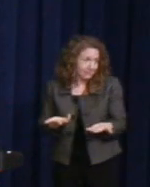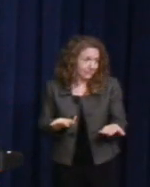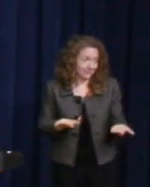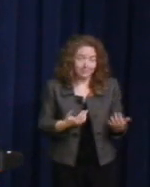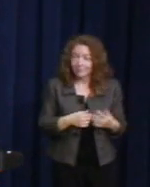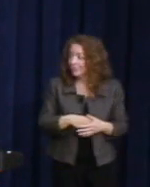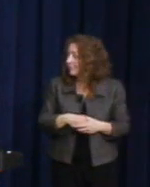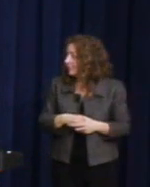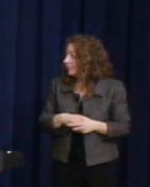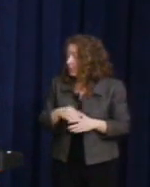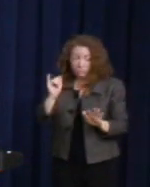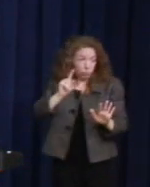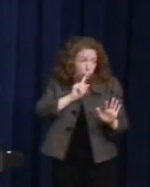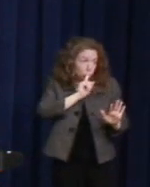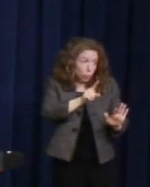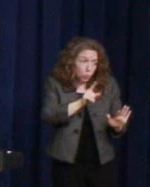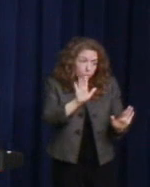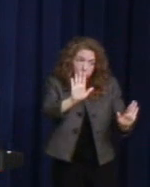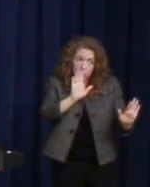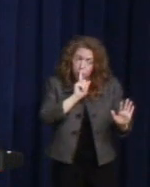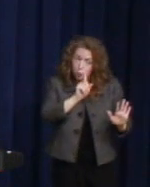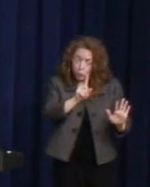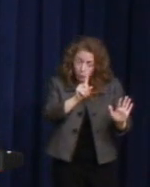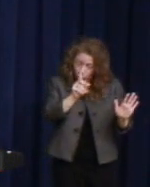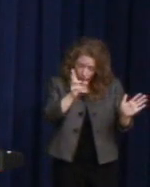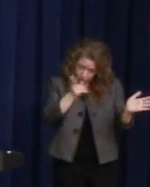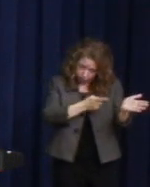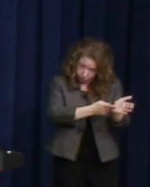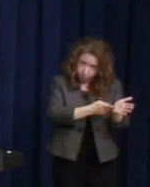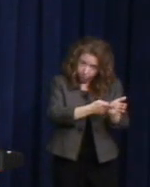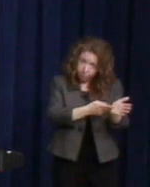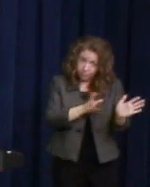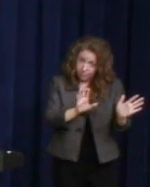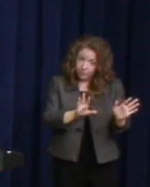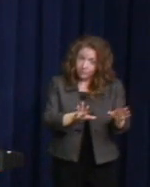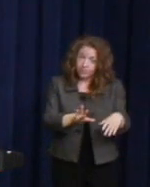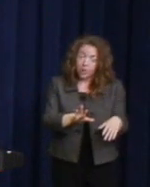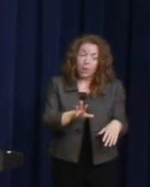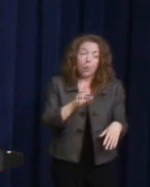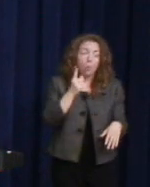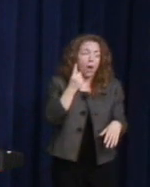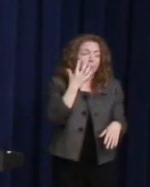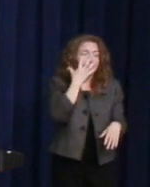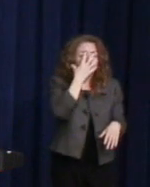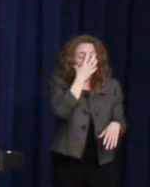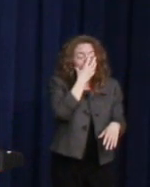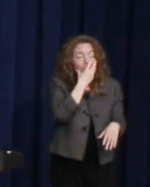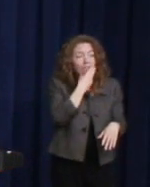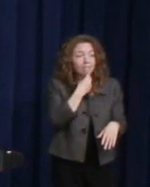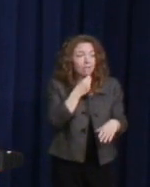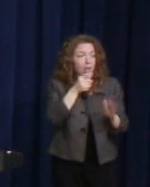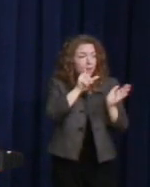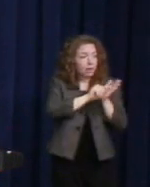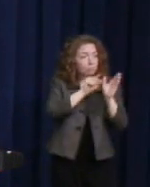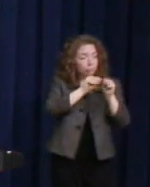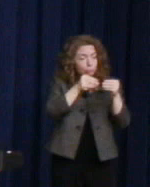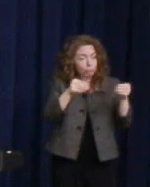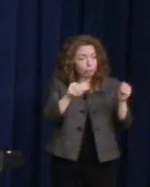This is a true story. We had one beautiful brochure that we put together. And we couldn't get it out.